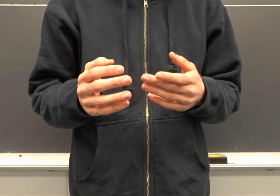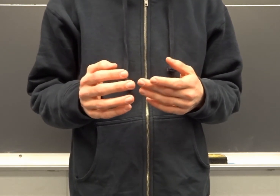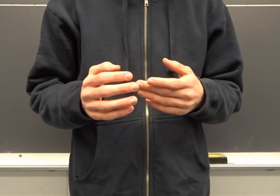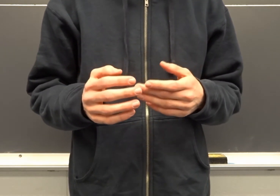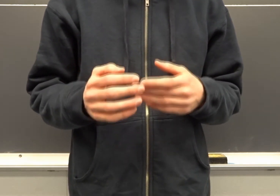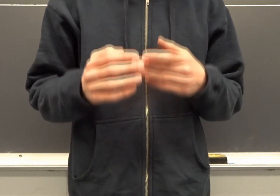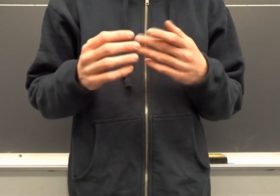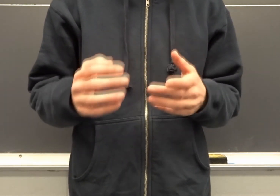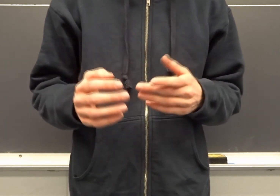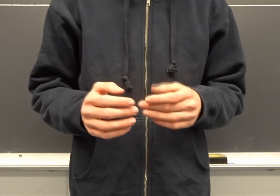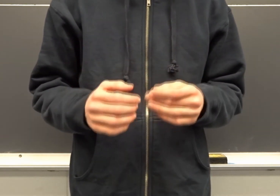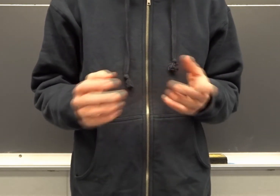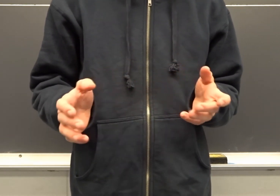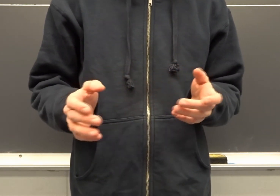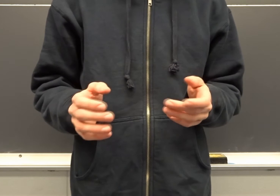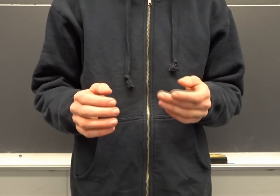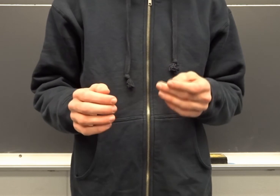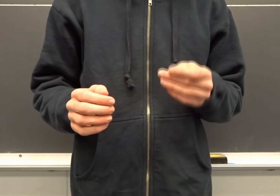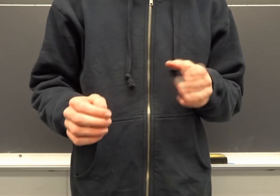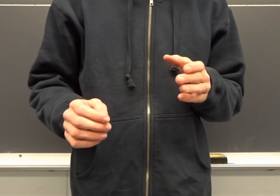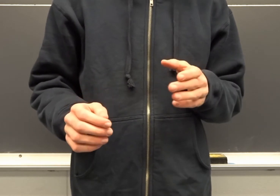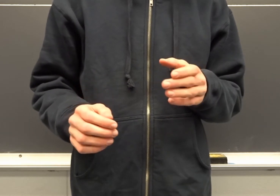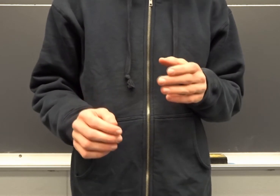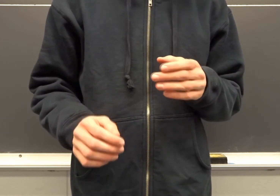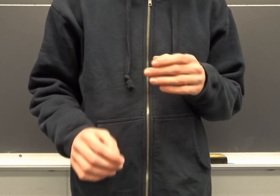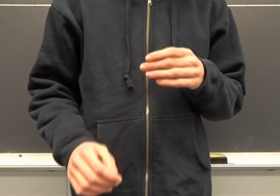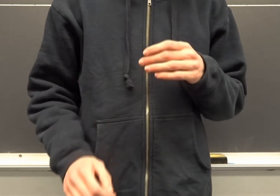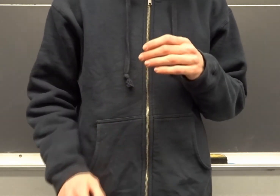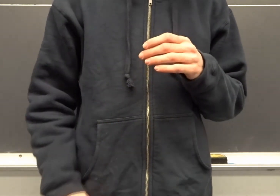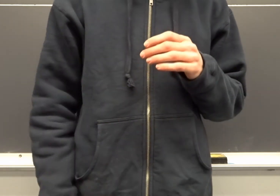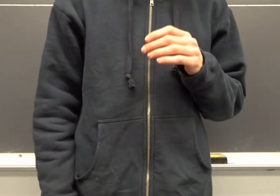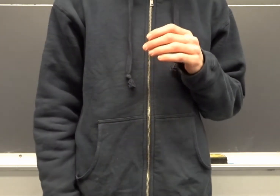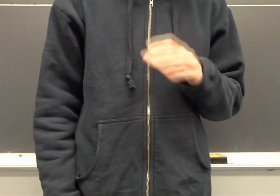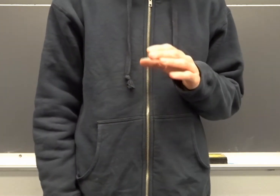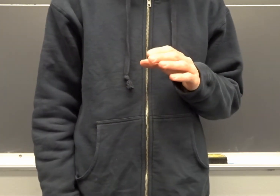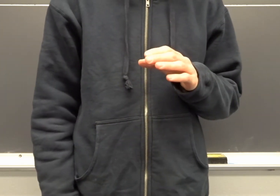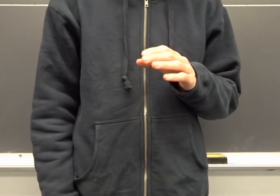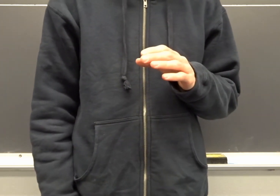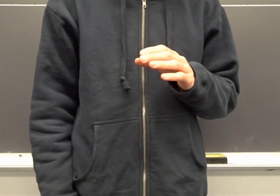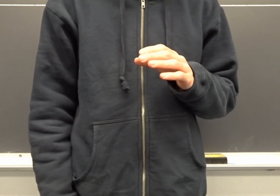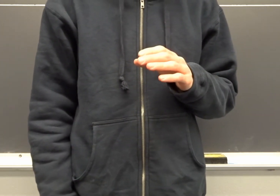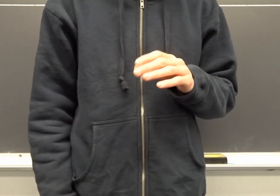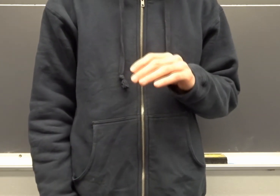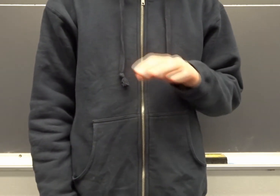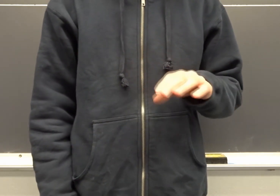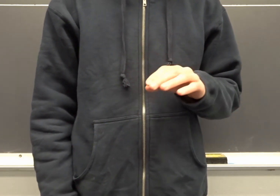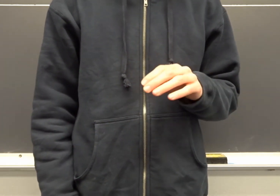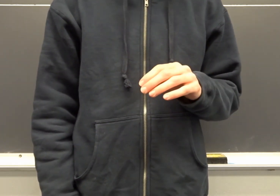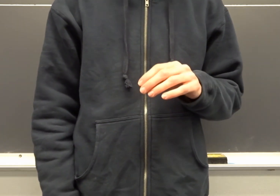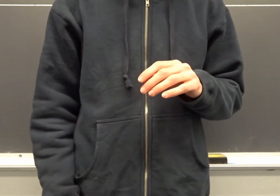I mean come on, that’s terrible, who does that. If you’re not in a relationship yet, no worries.